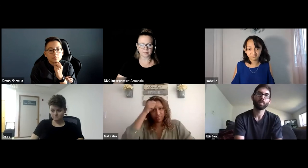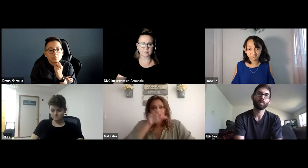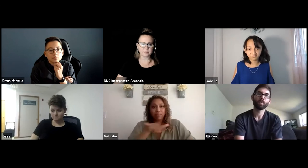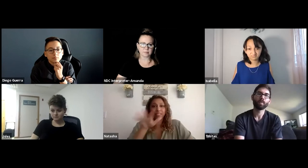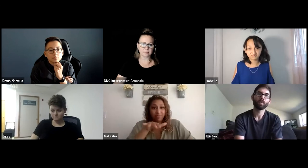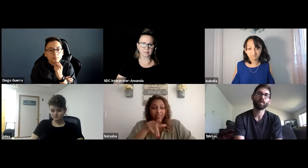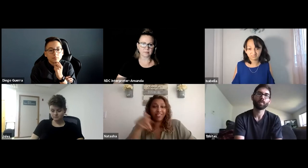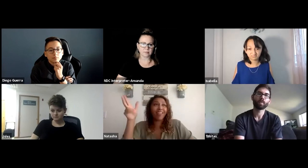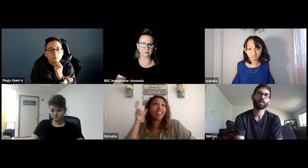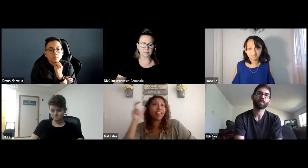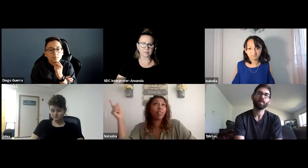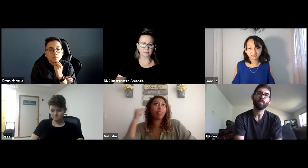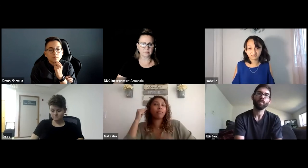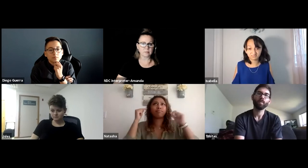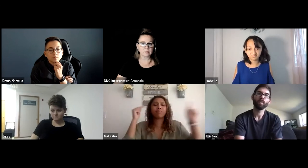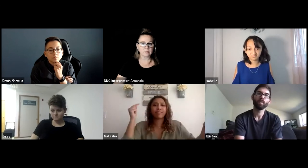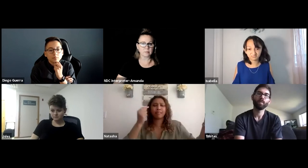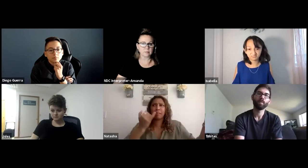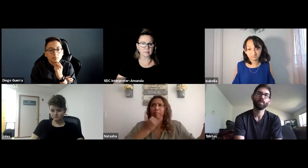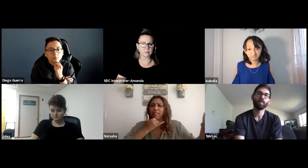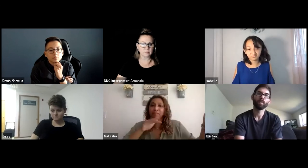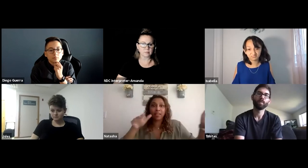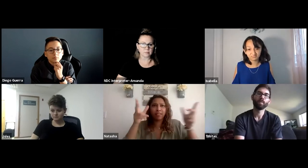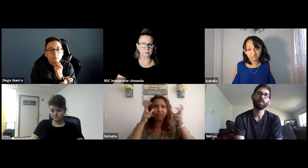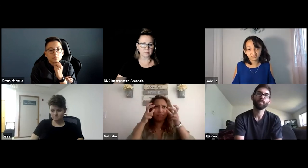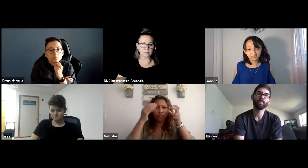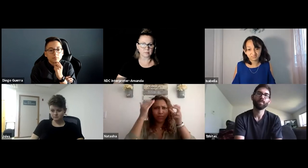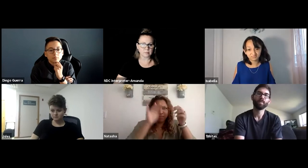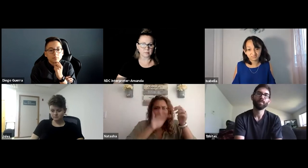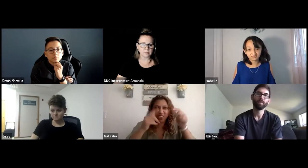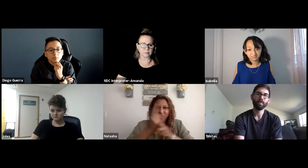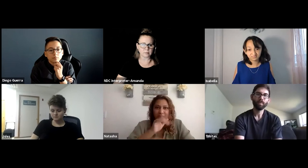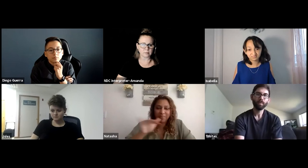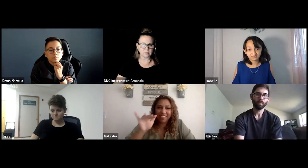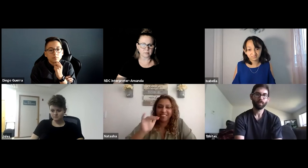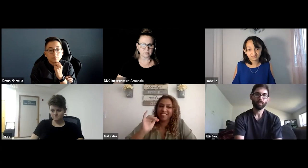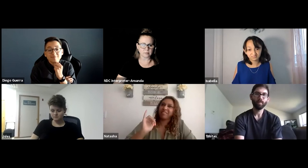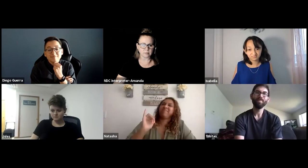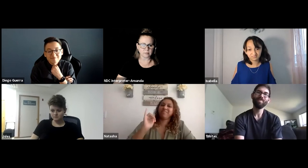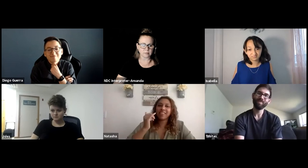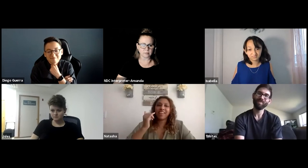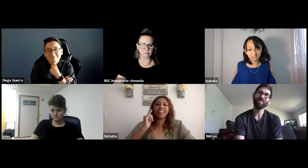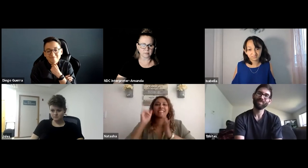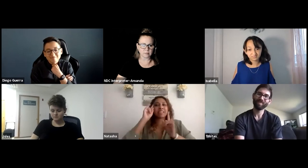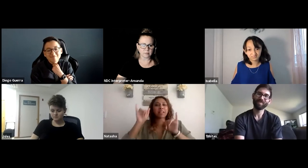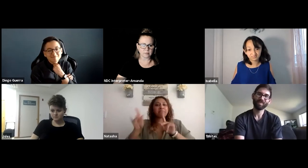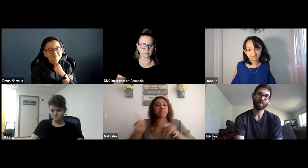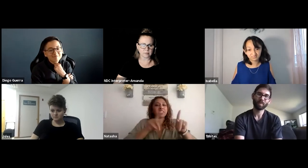I had a teacher in the past say you can use your eyes to memorize spelling, you can hear words but that doesn't tell you how they are spelled.